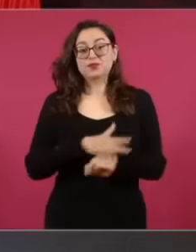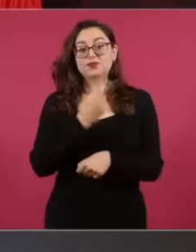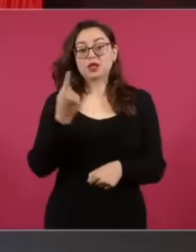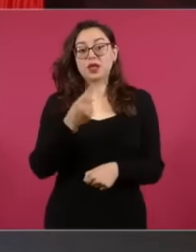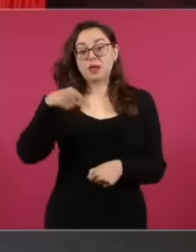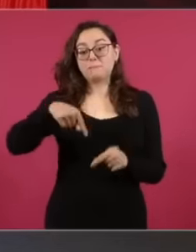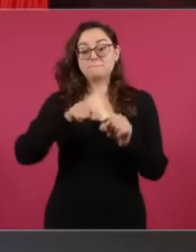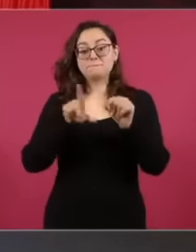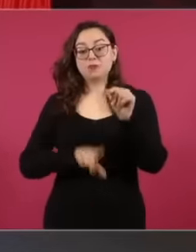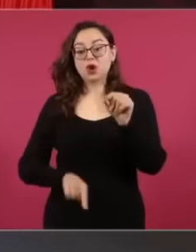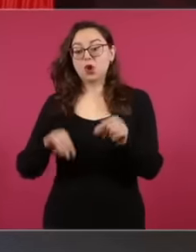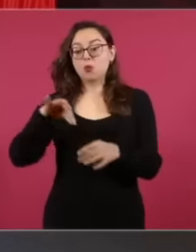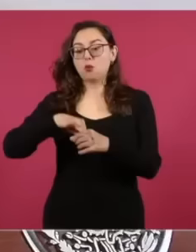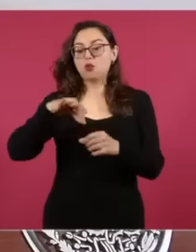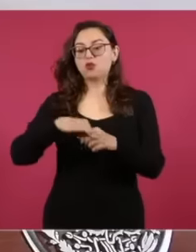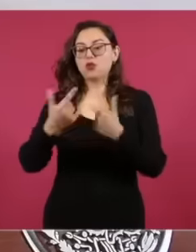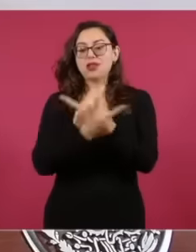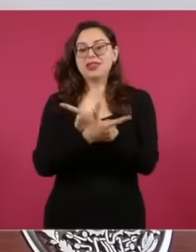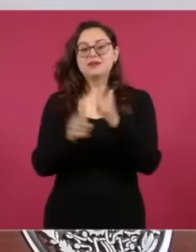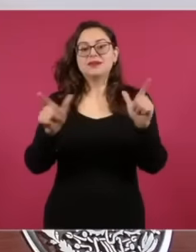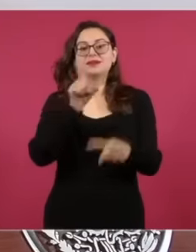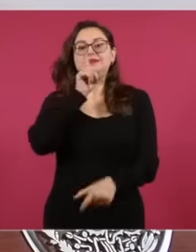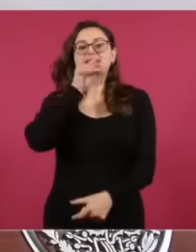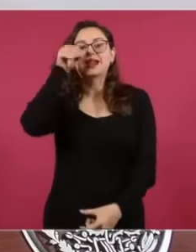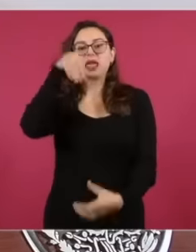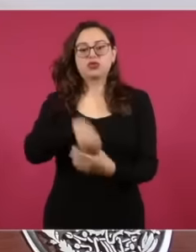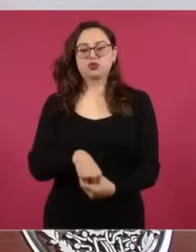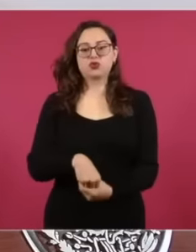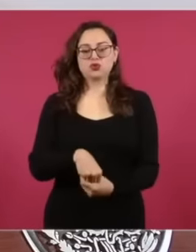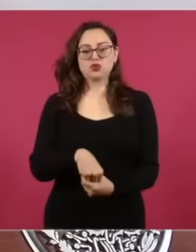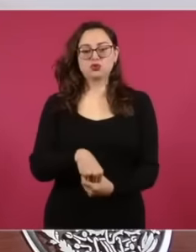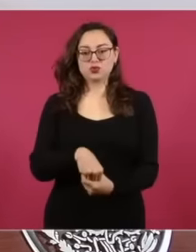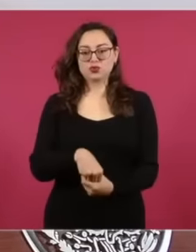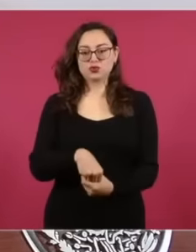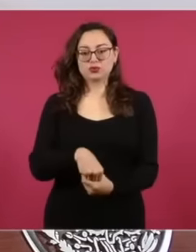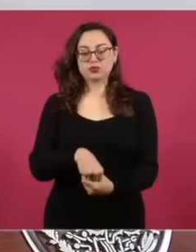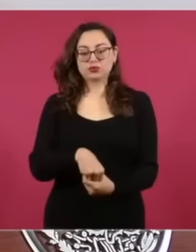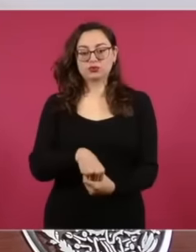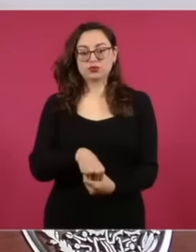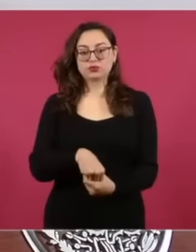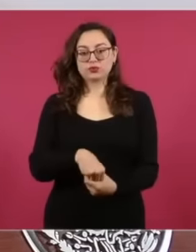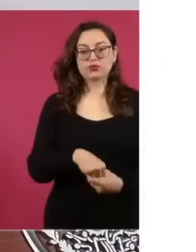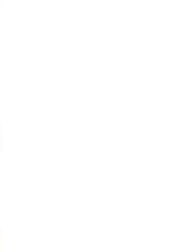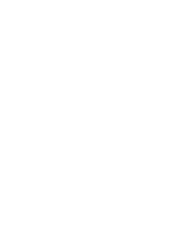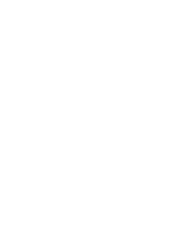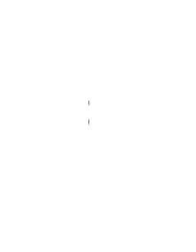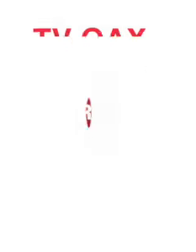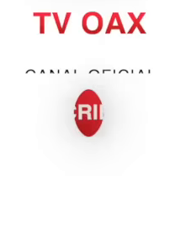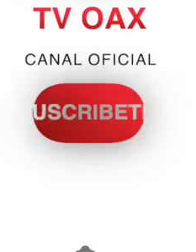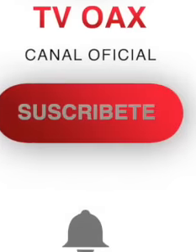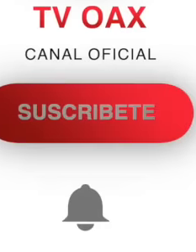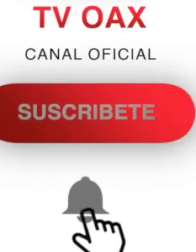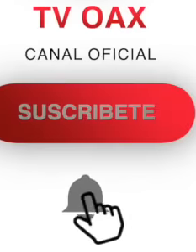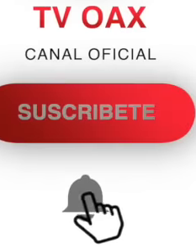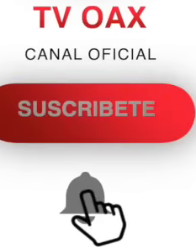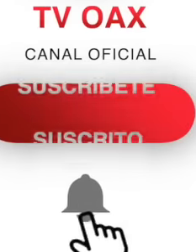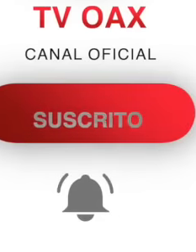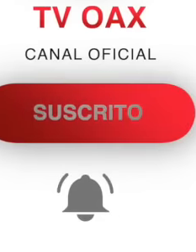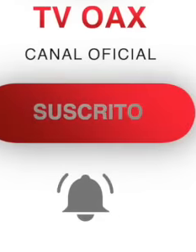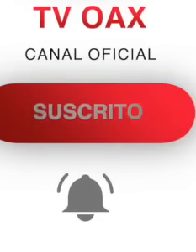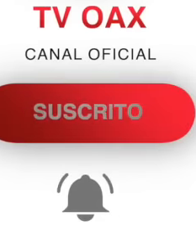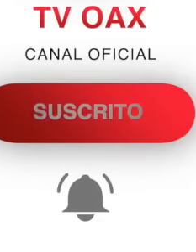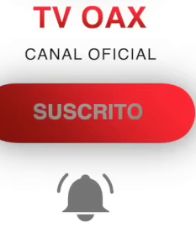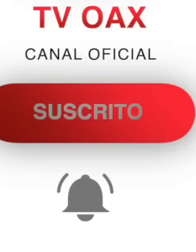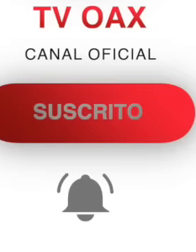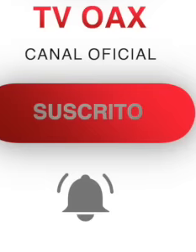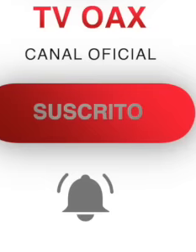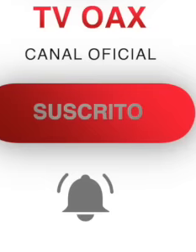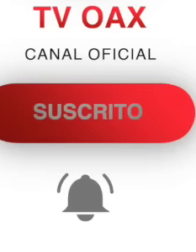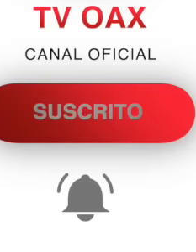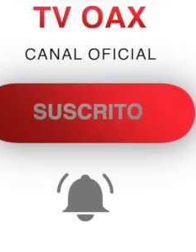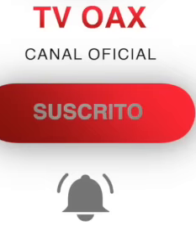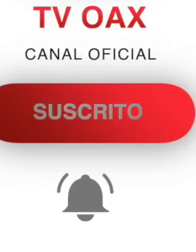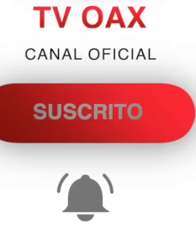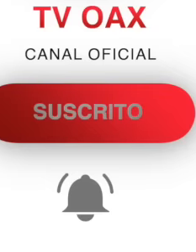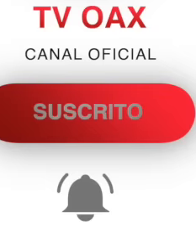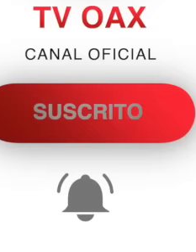precisely because of the no-one. wanting